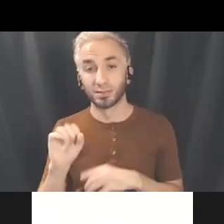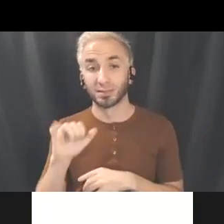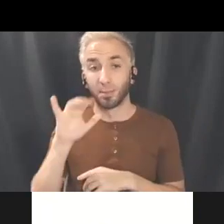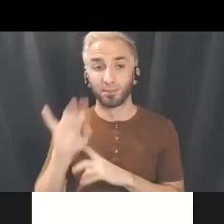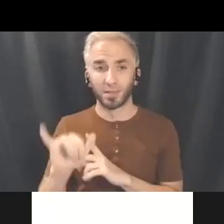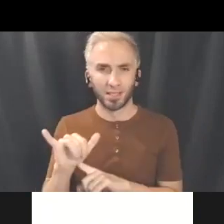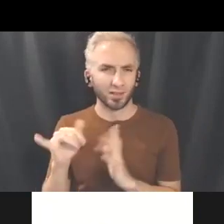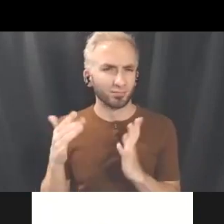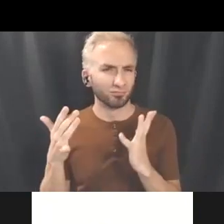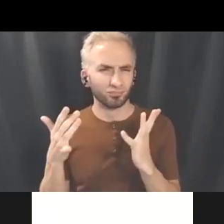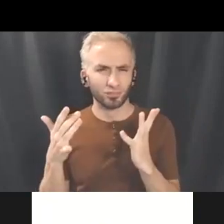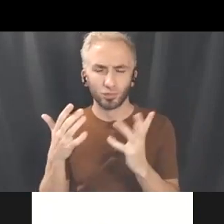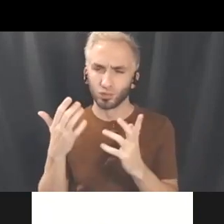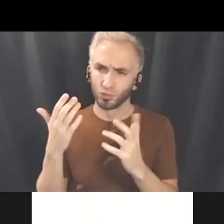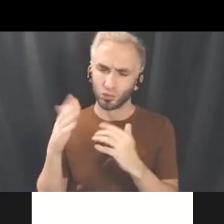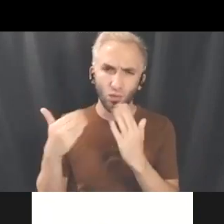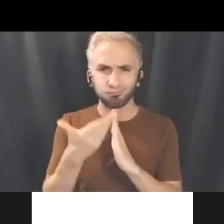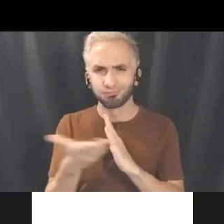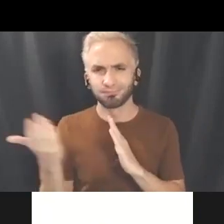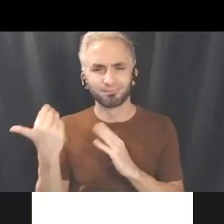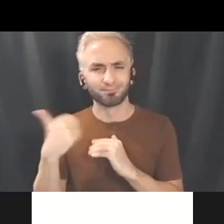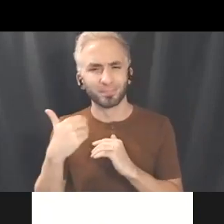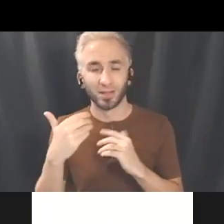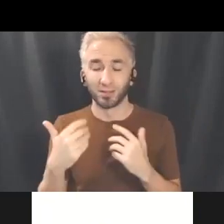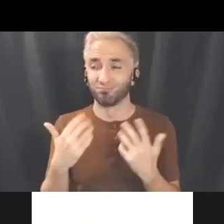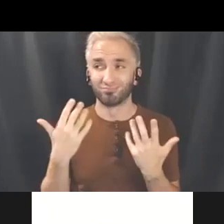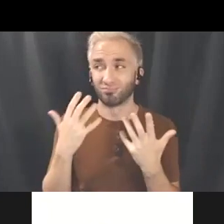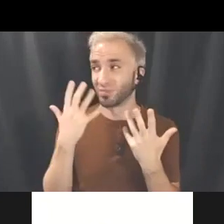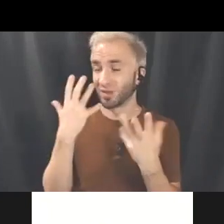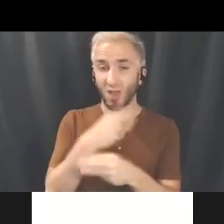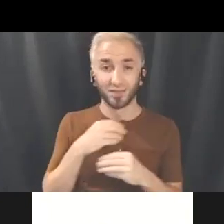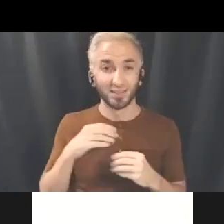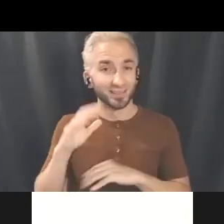who was able to again join us on this lovely Saturday afternoon. We do have one more